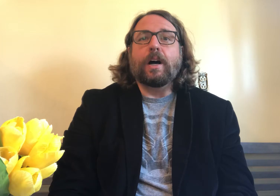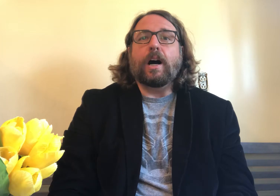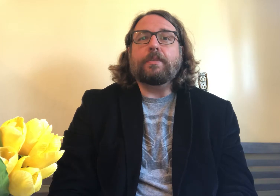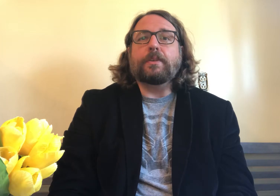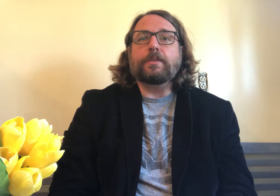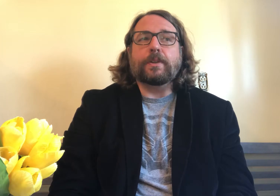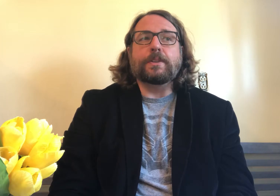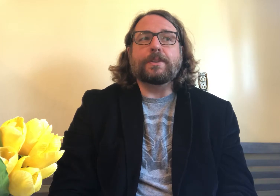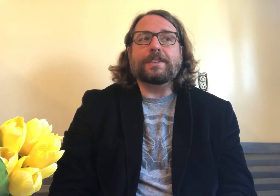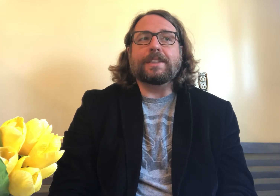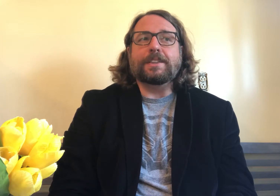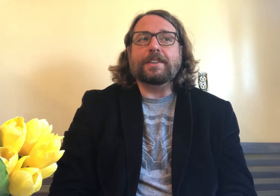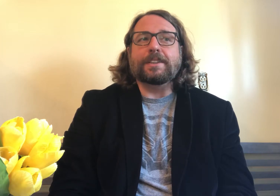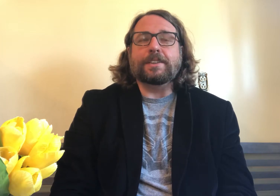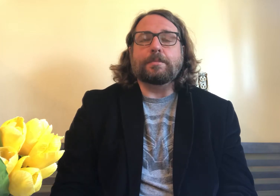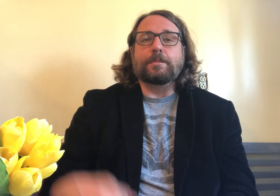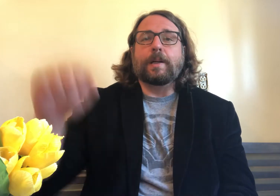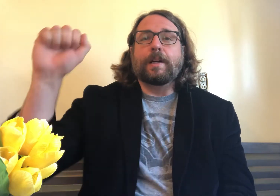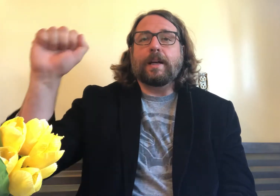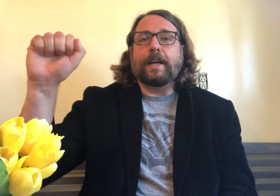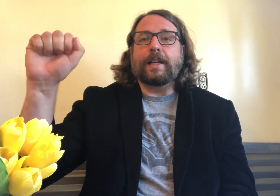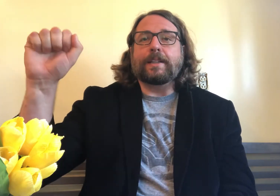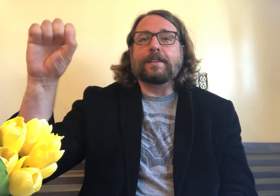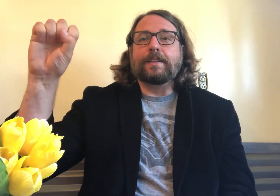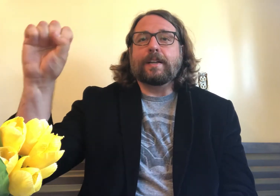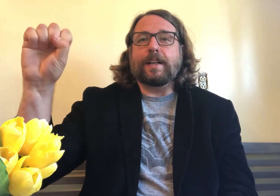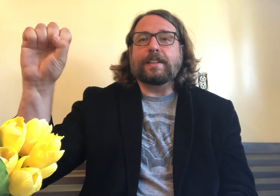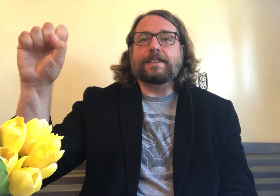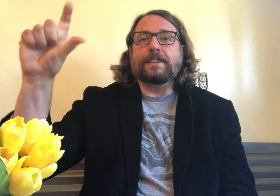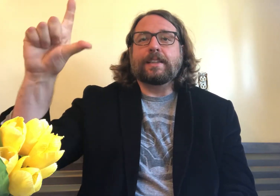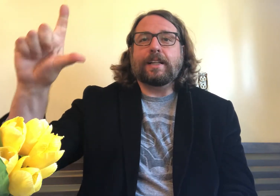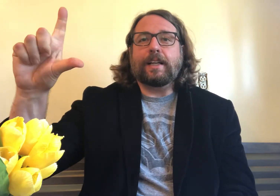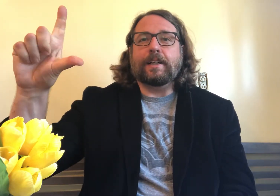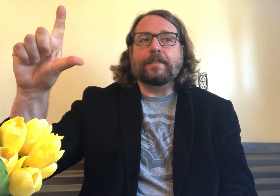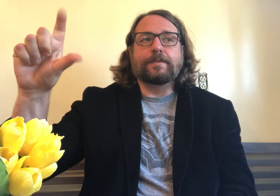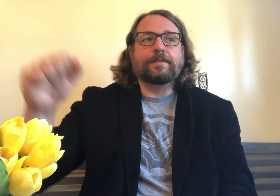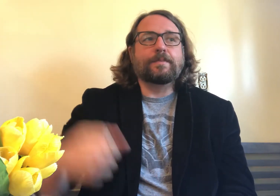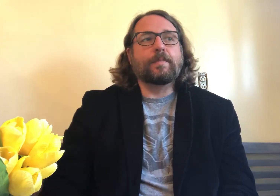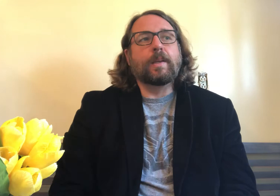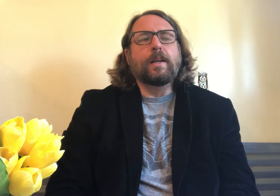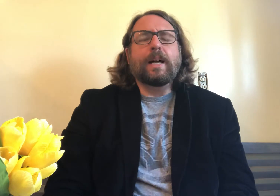referred to by its initialism “ASL”).